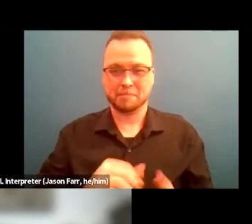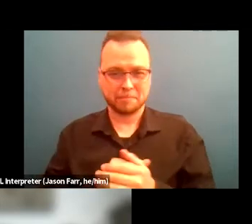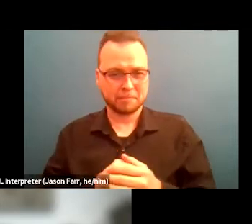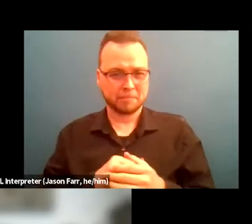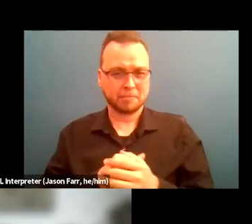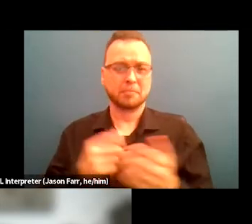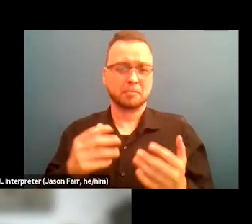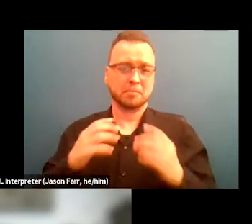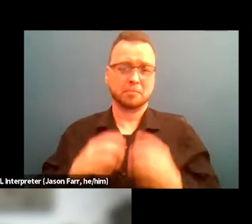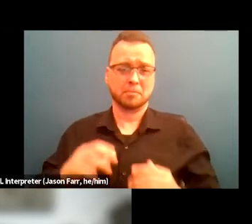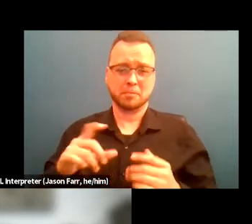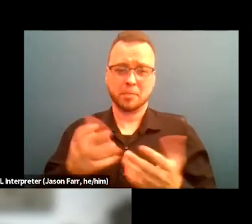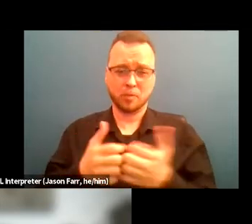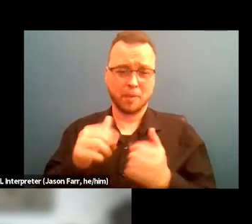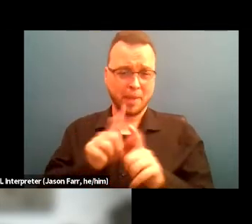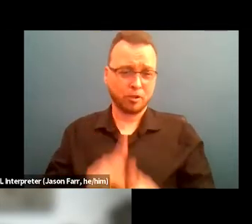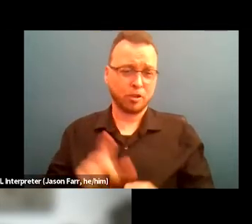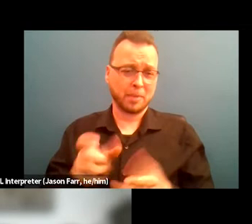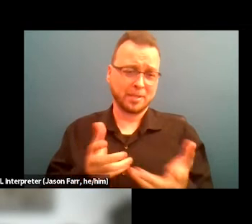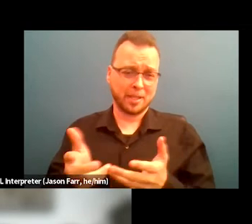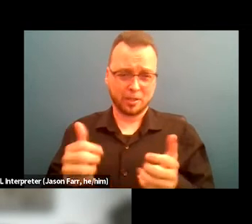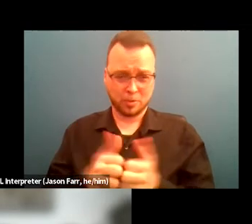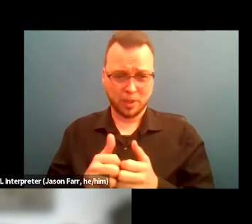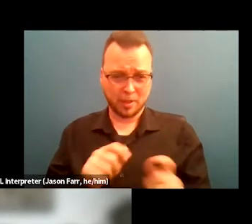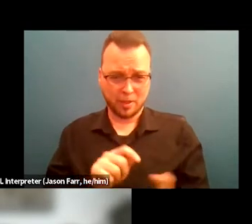Mentor's job as Julie also touch bases on,